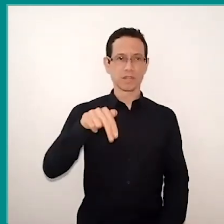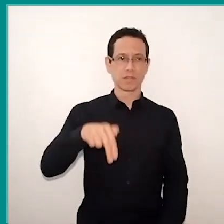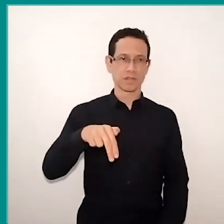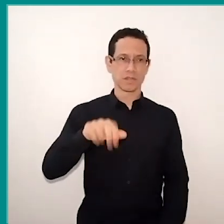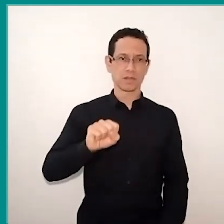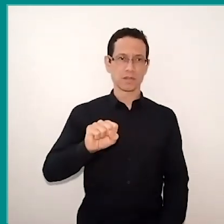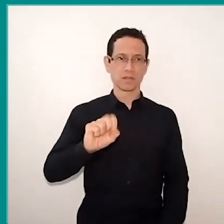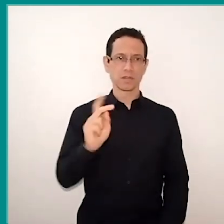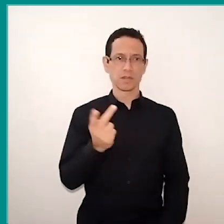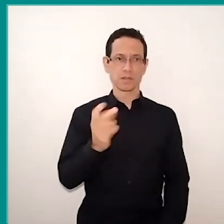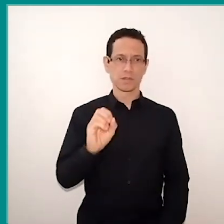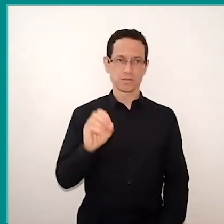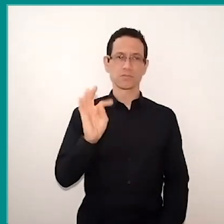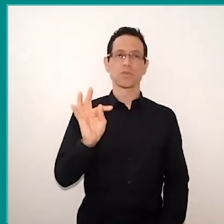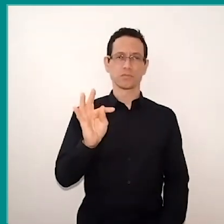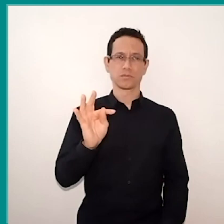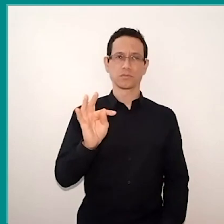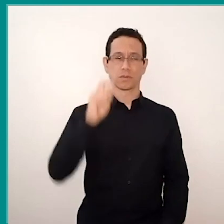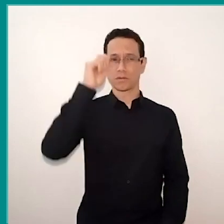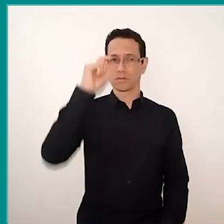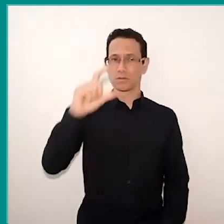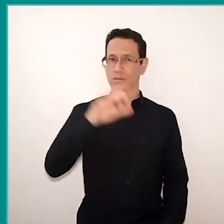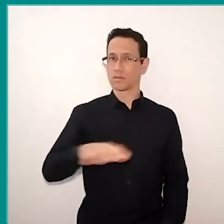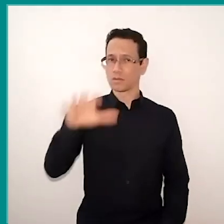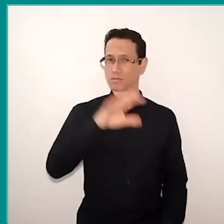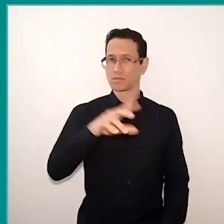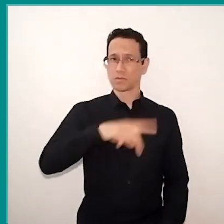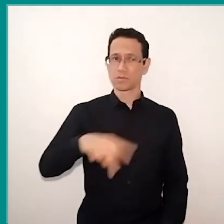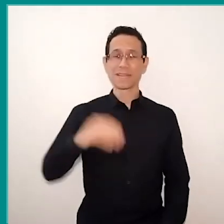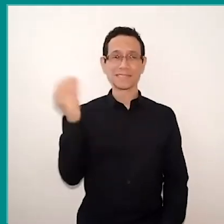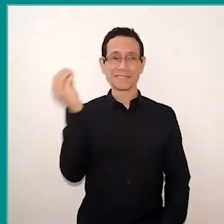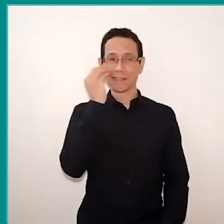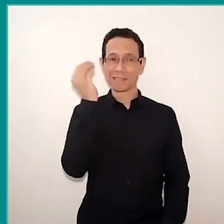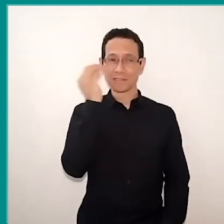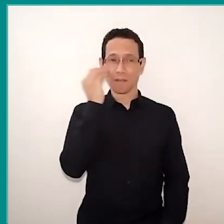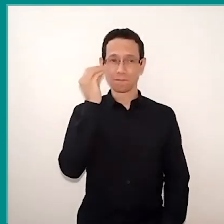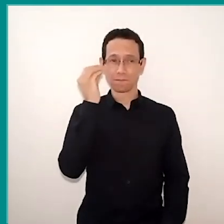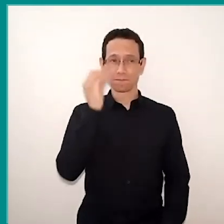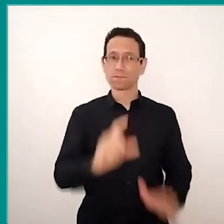here is the tip for all teachers who are here: test everything you will do with the student, test everything.